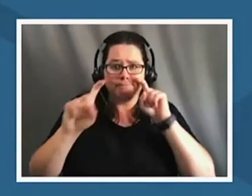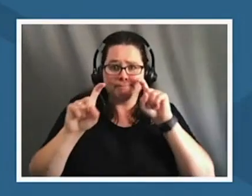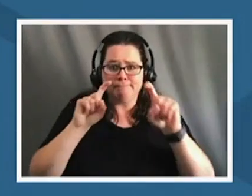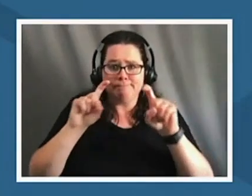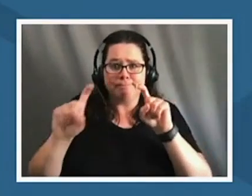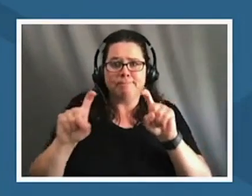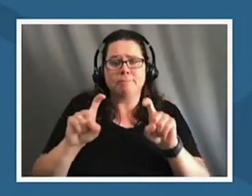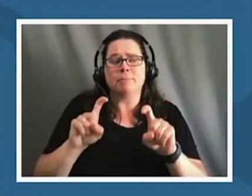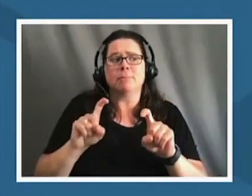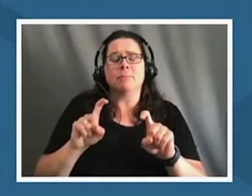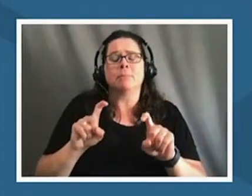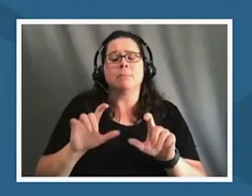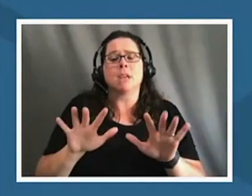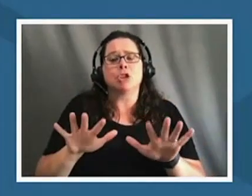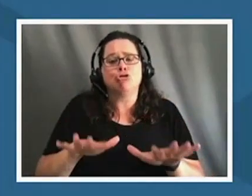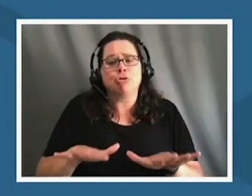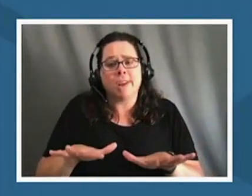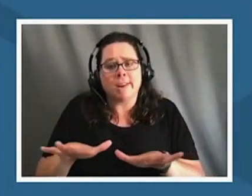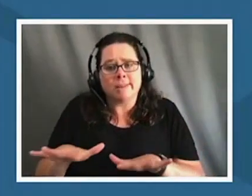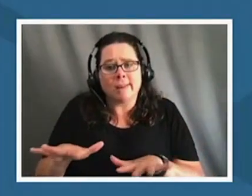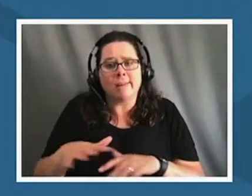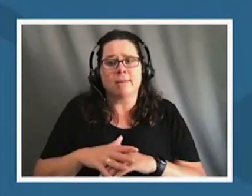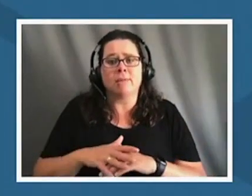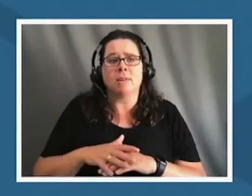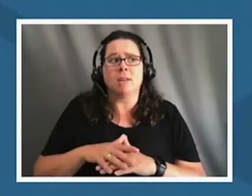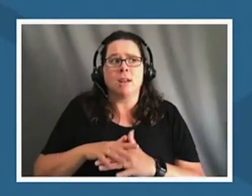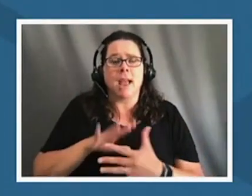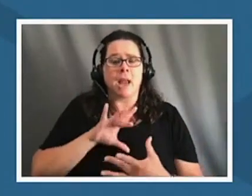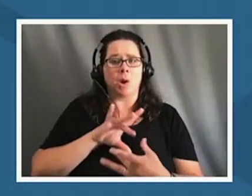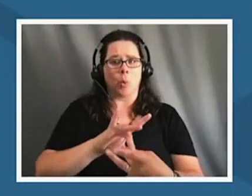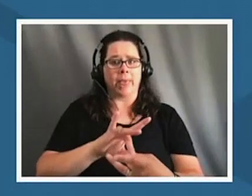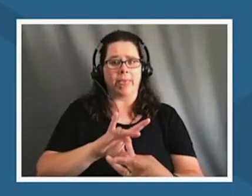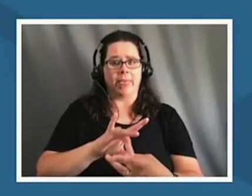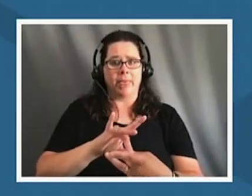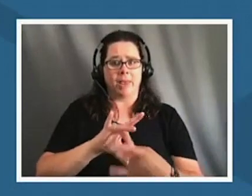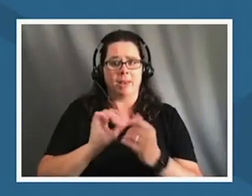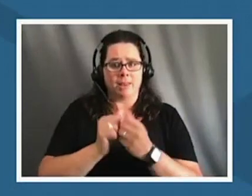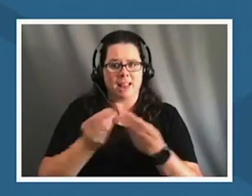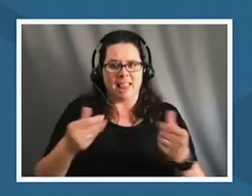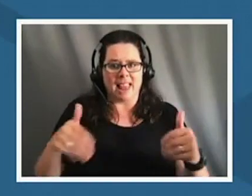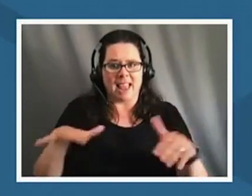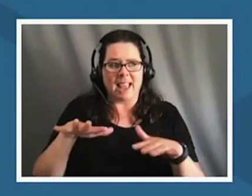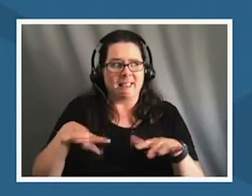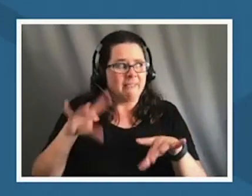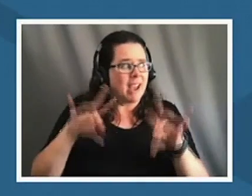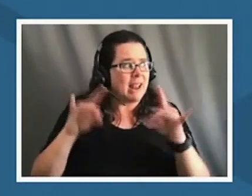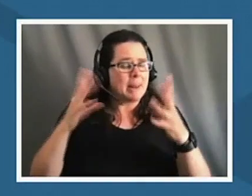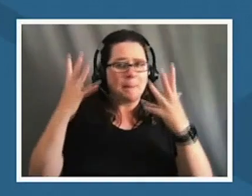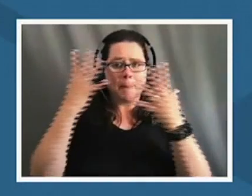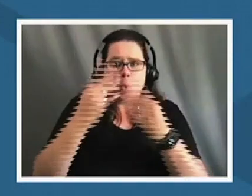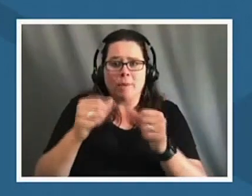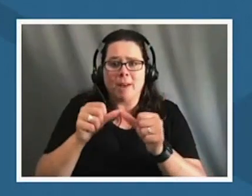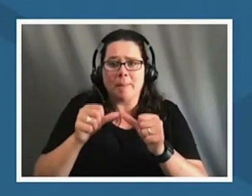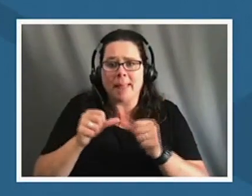and with it and finding these beautiful places